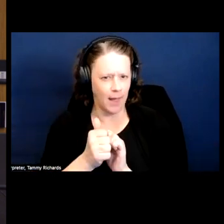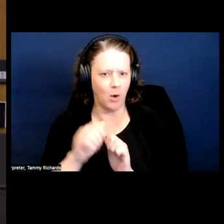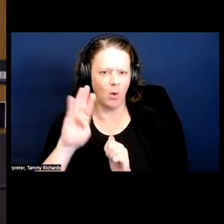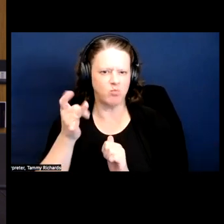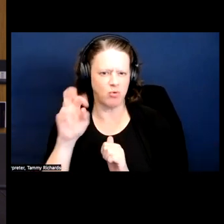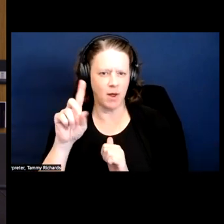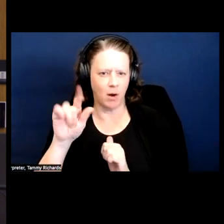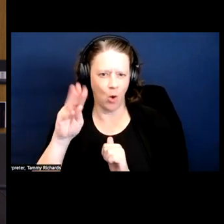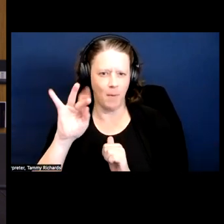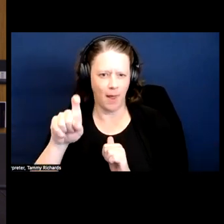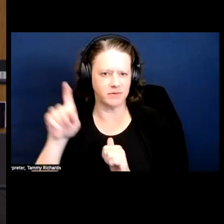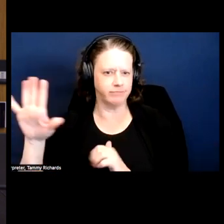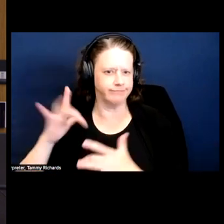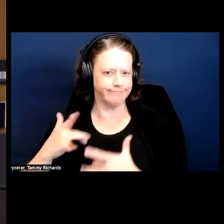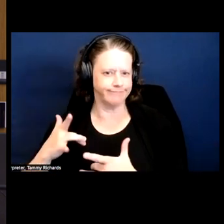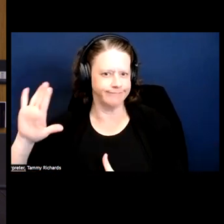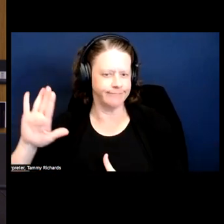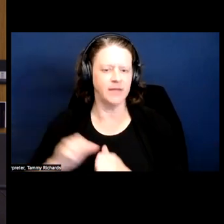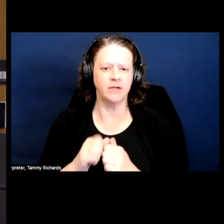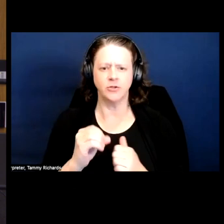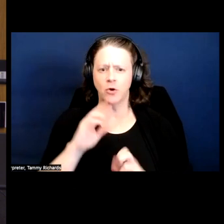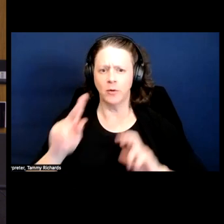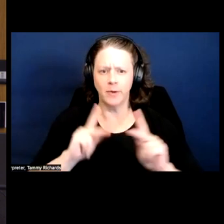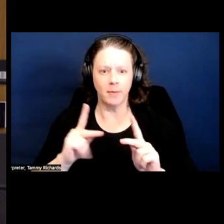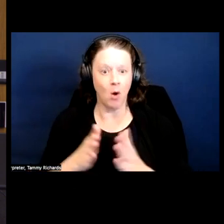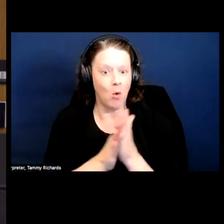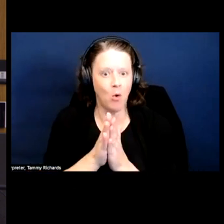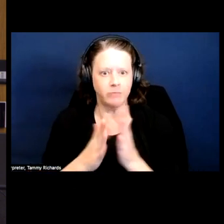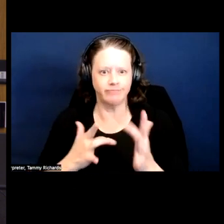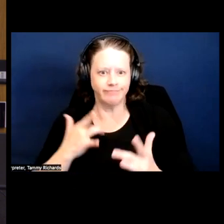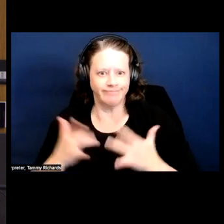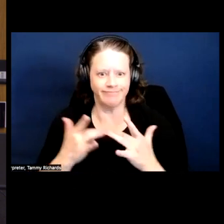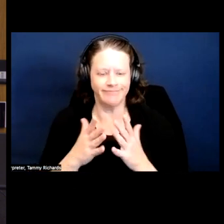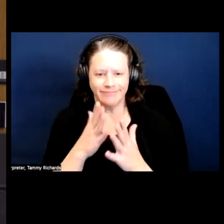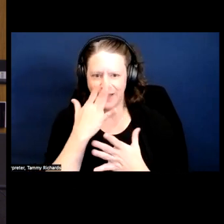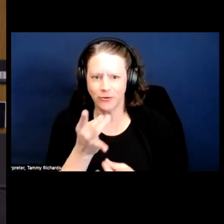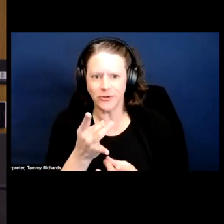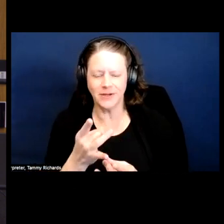And I will say, because I think that those of us who are, like, interested in this tend to burn ourselves out. You don't have to do everything.